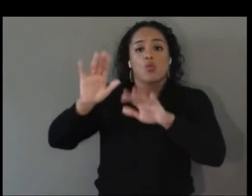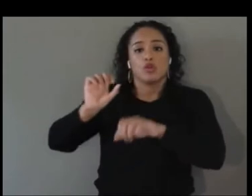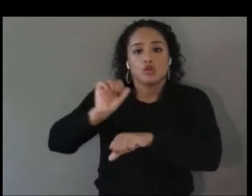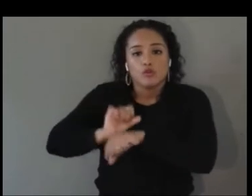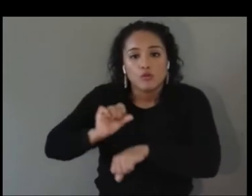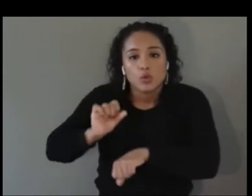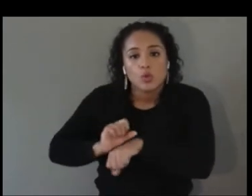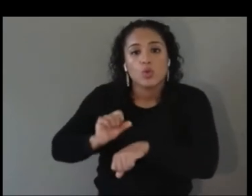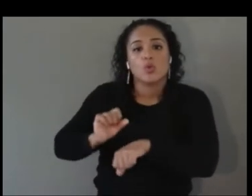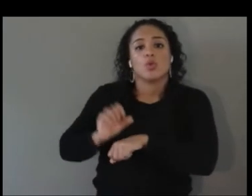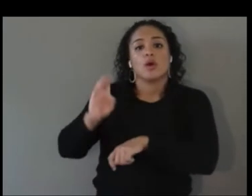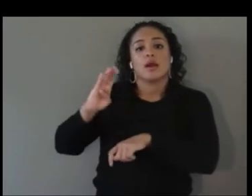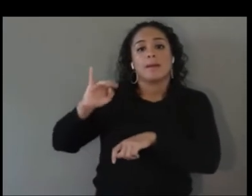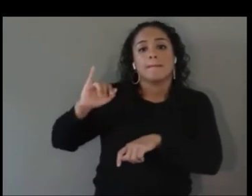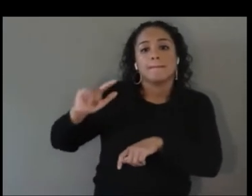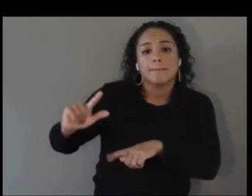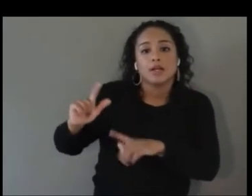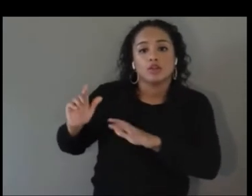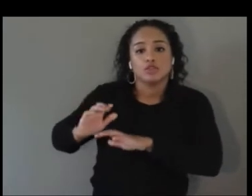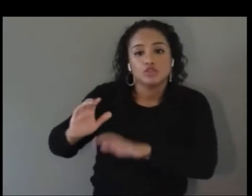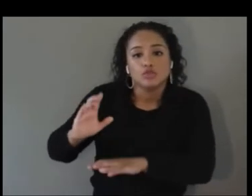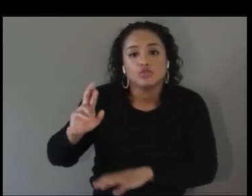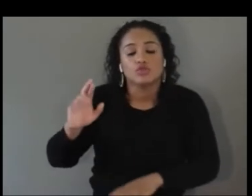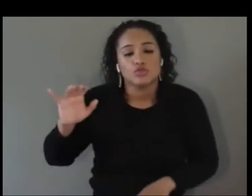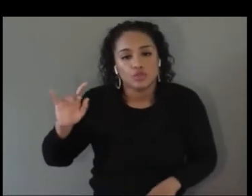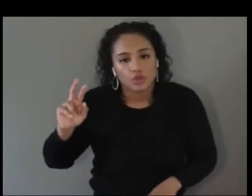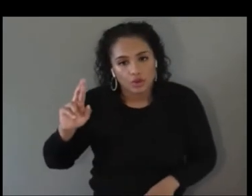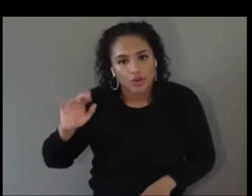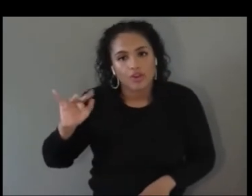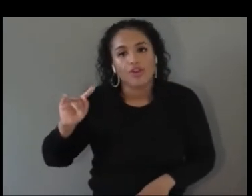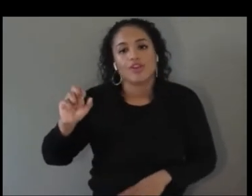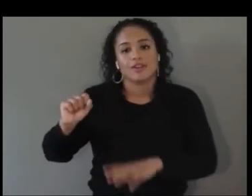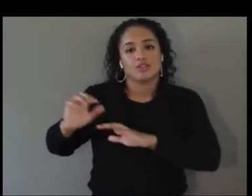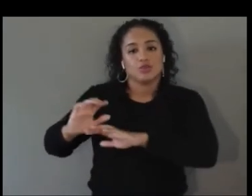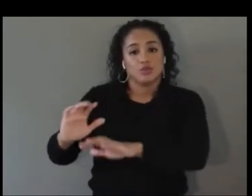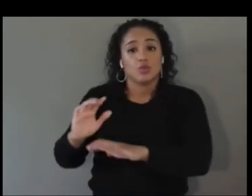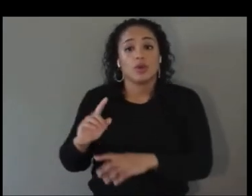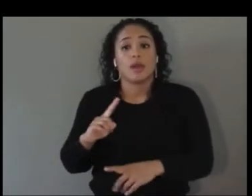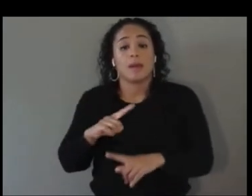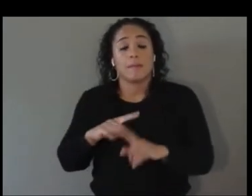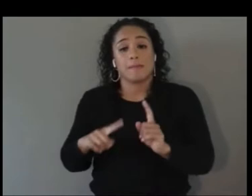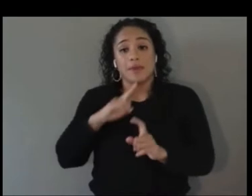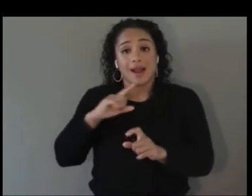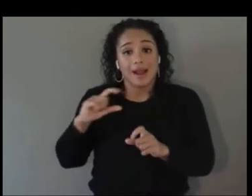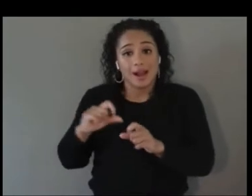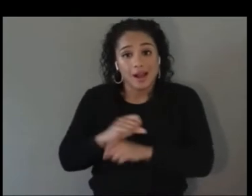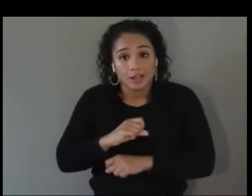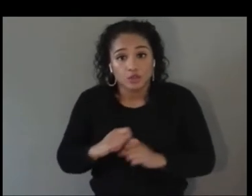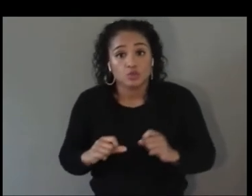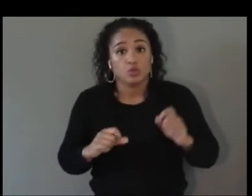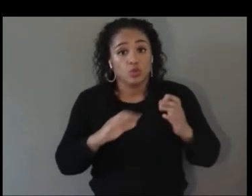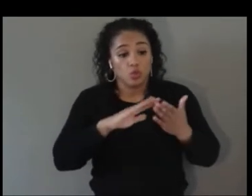make these communities wholistic and real by actually being a product of that experience and living it and not